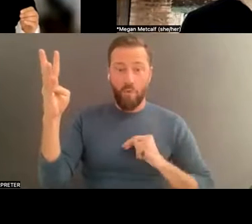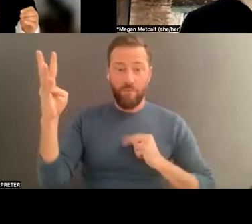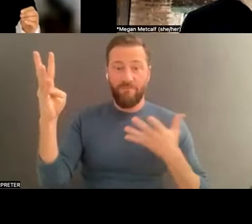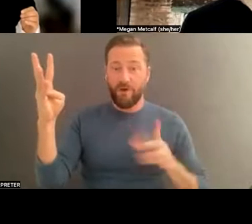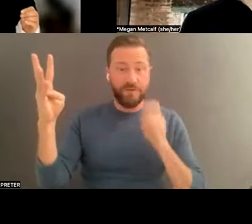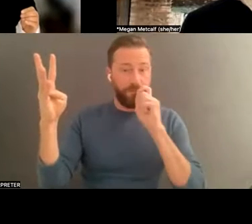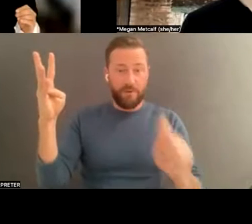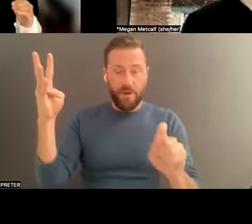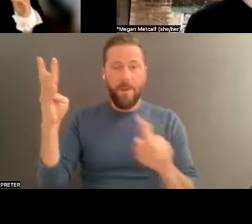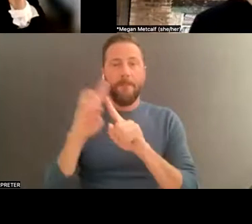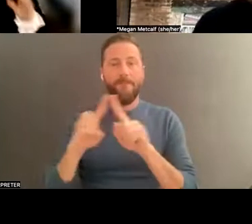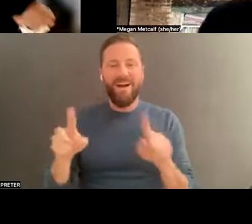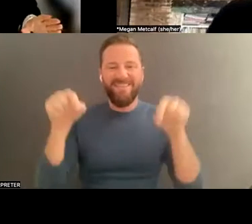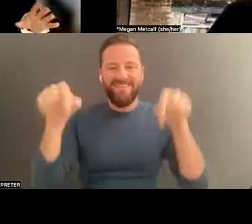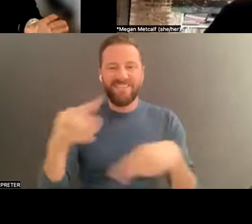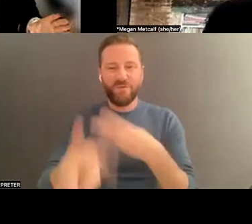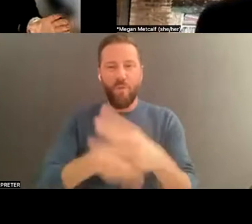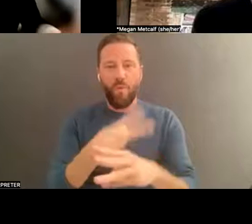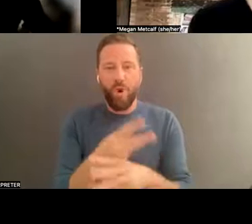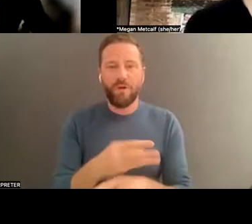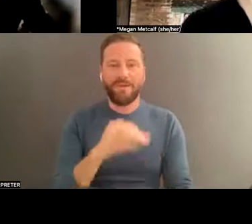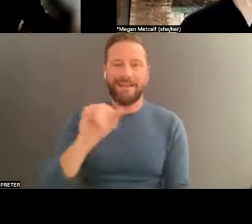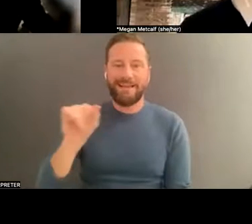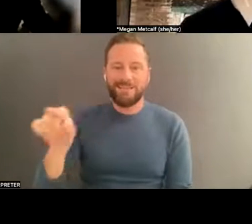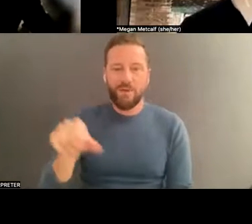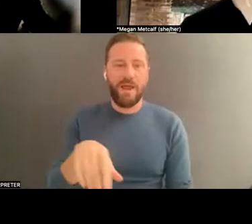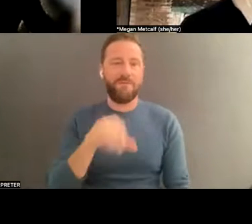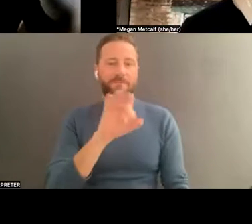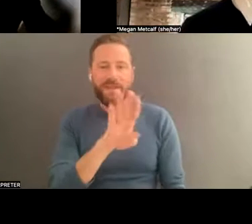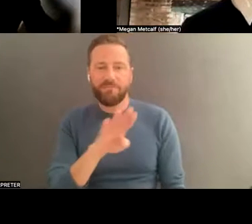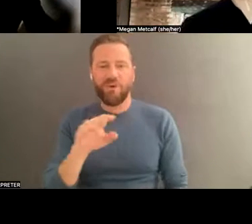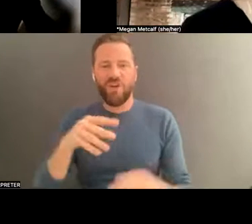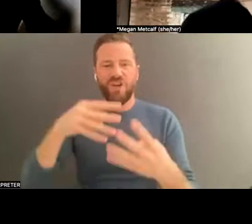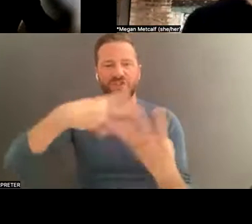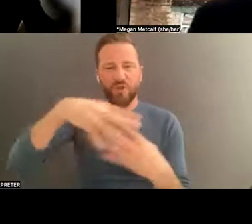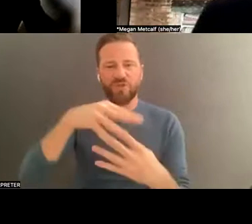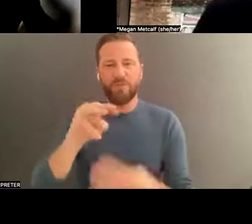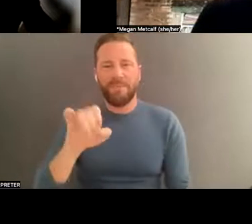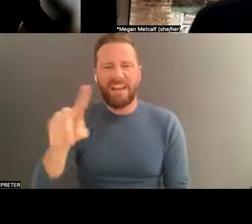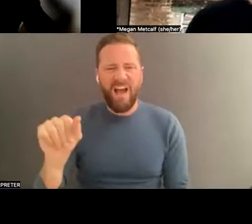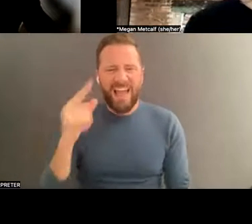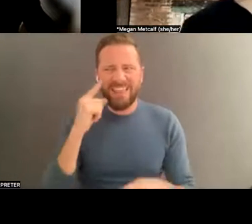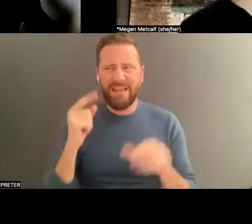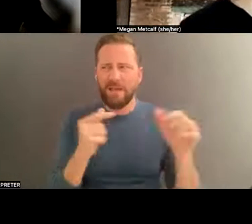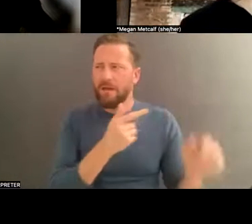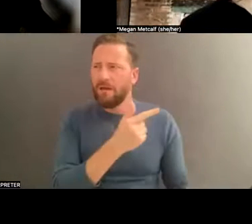world of social media, et cetera, I think -- is it Google or Apple or whoever, the cloud